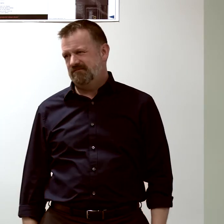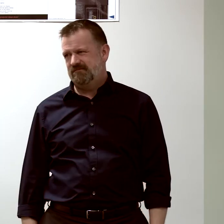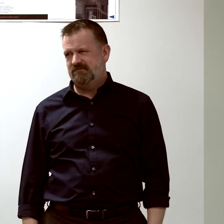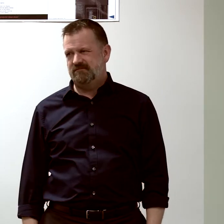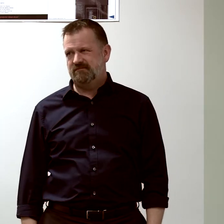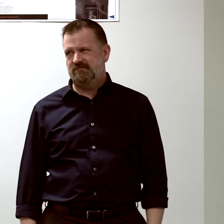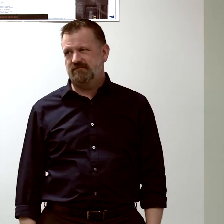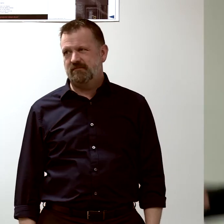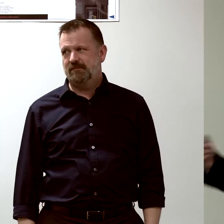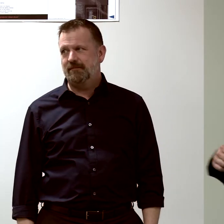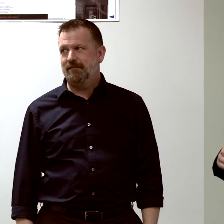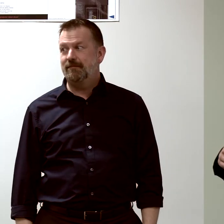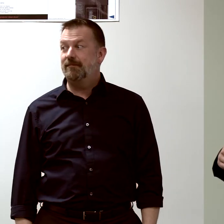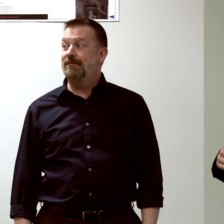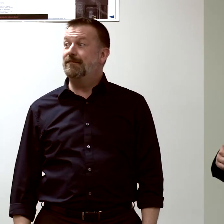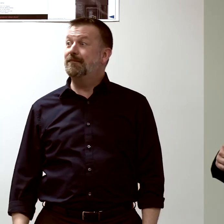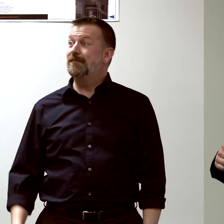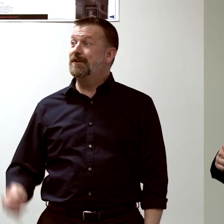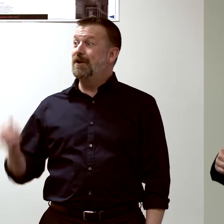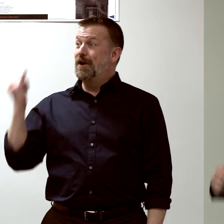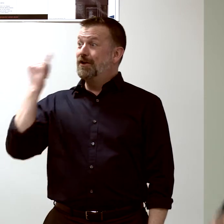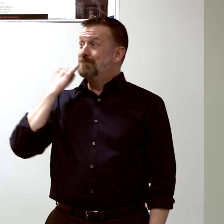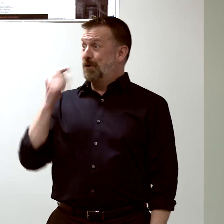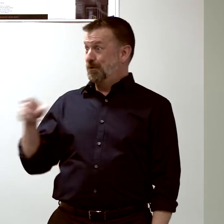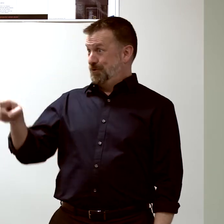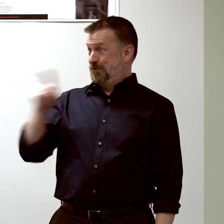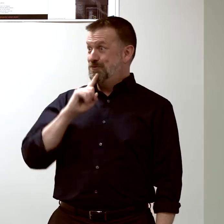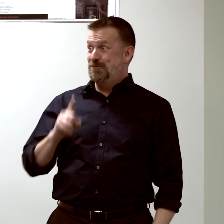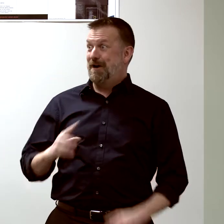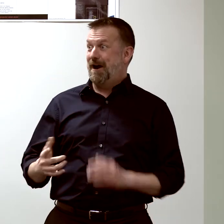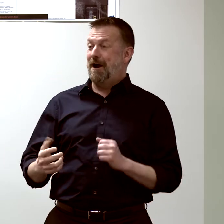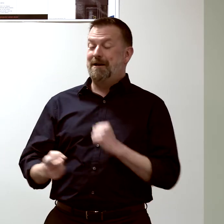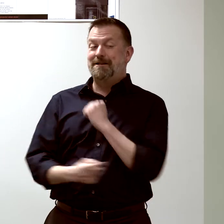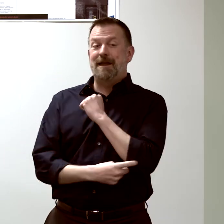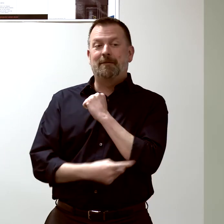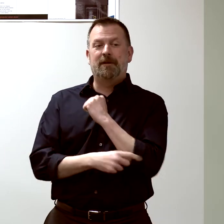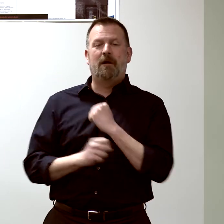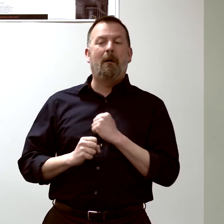So if you're tempted to get the mist vaccine...